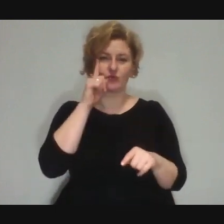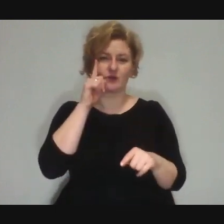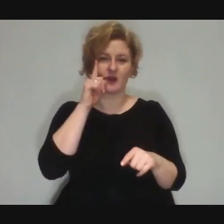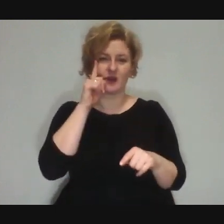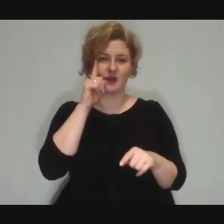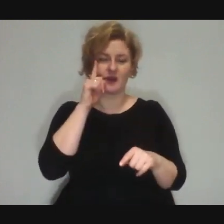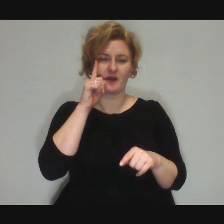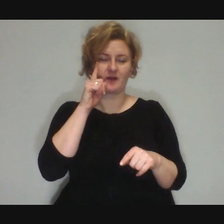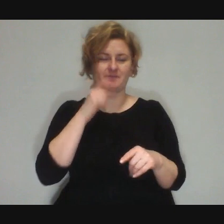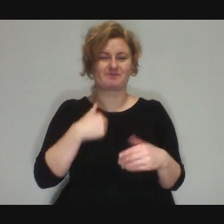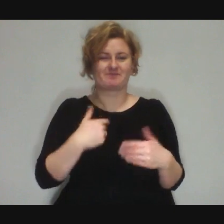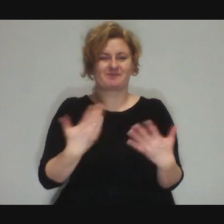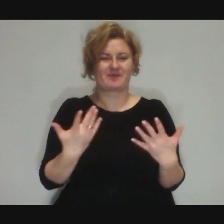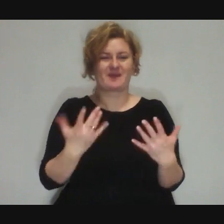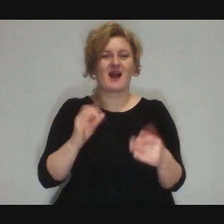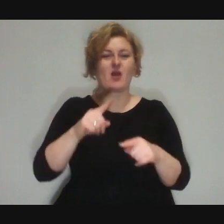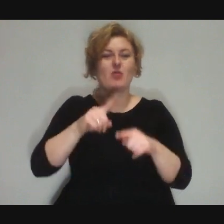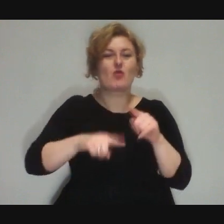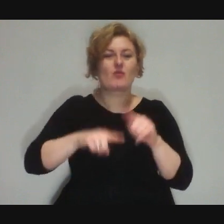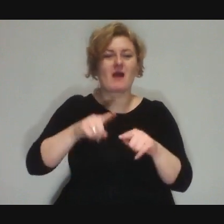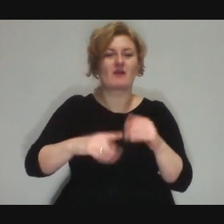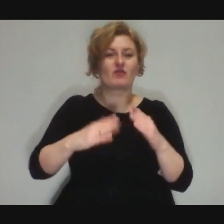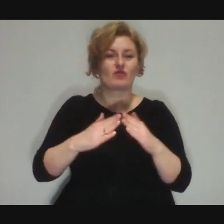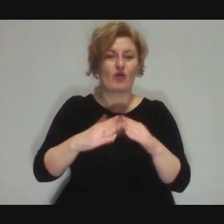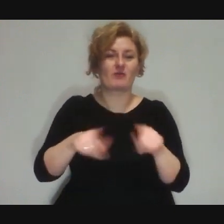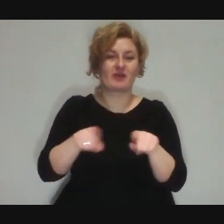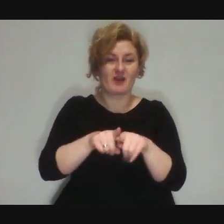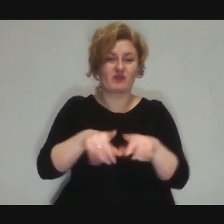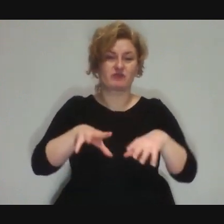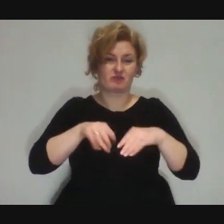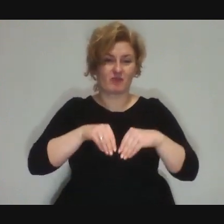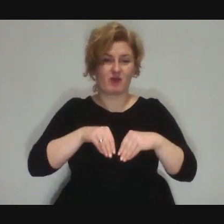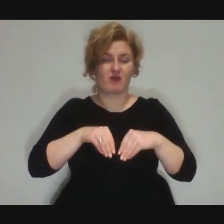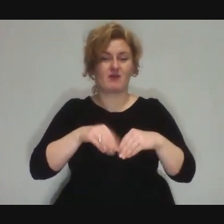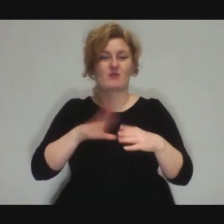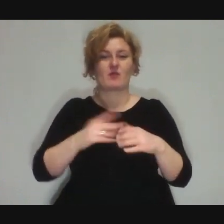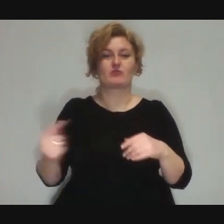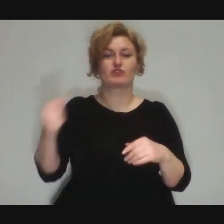But in a normal home, it can also happen that the mother comes home and